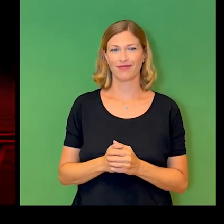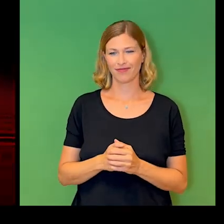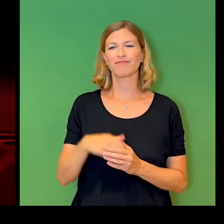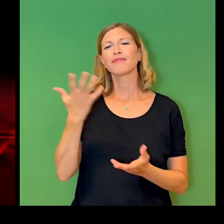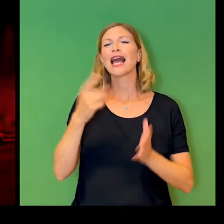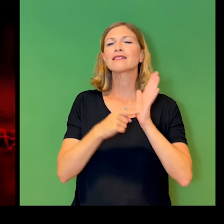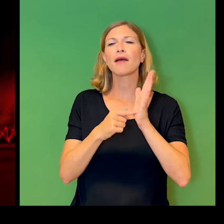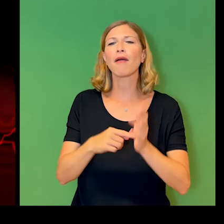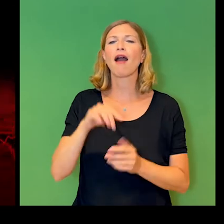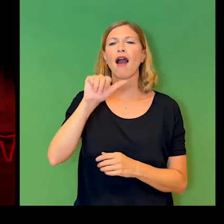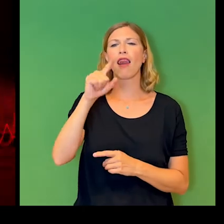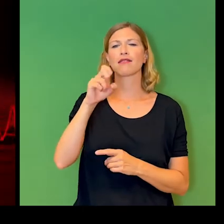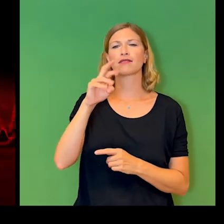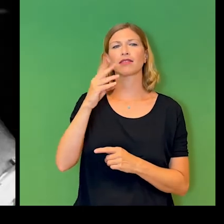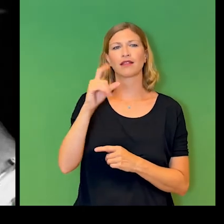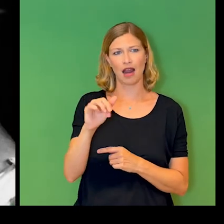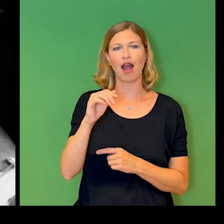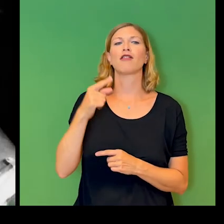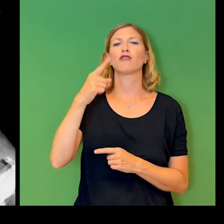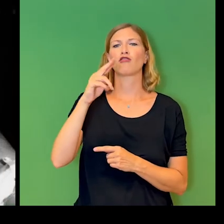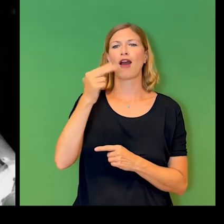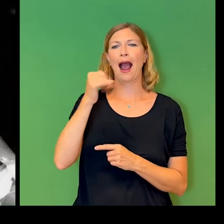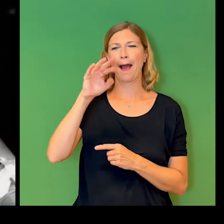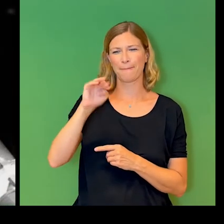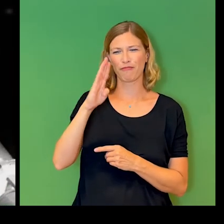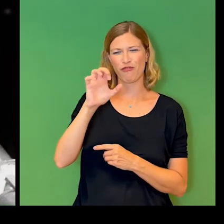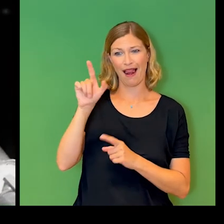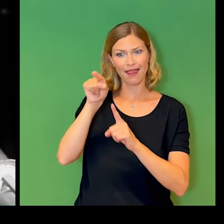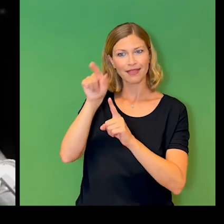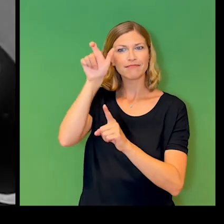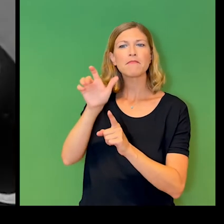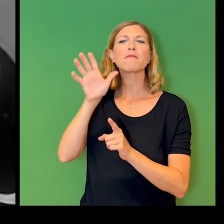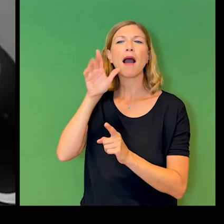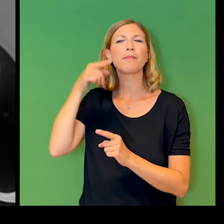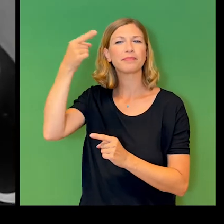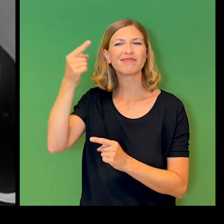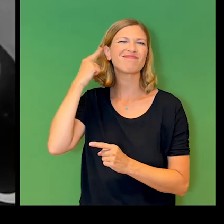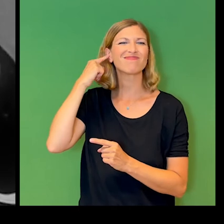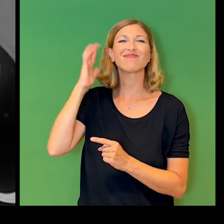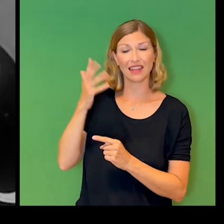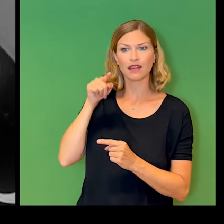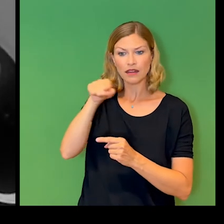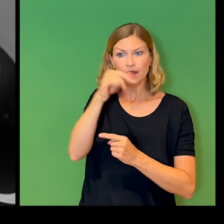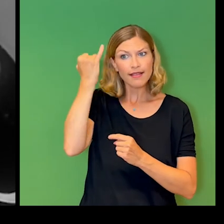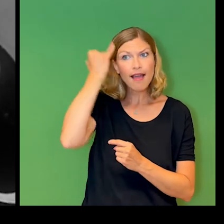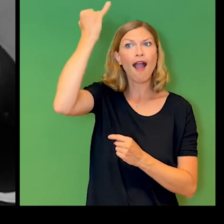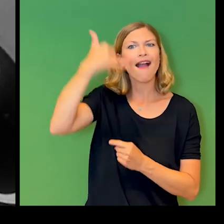He studied sounds scientifically and eventually invented the telephone. On October 9th, 1876, Bell